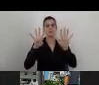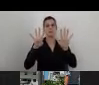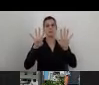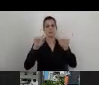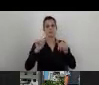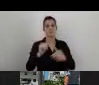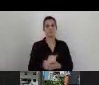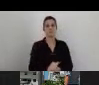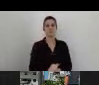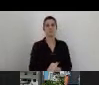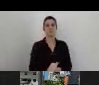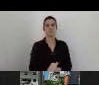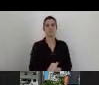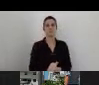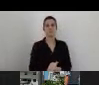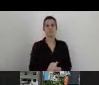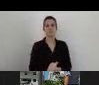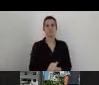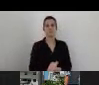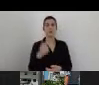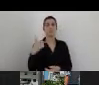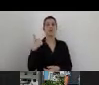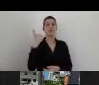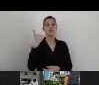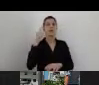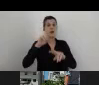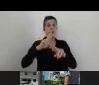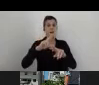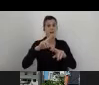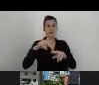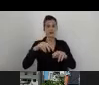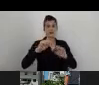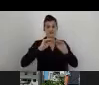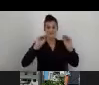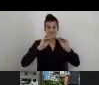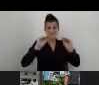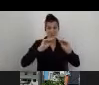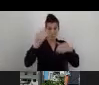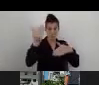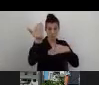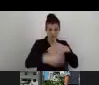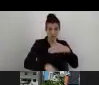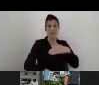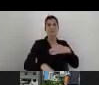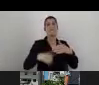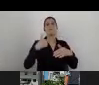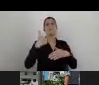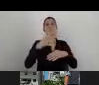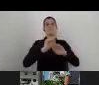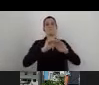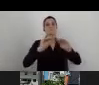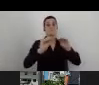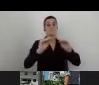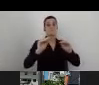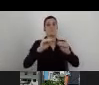After, we will going to finish the training itself, and after, we're going to to train all those accessibility Conductors.